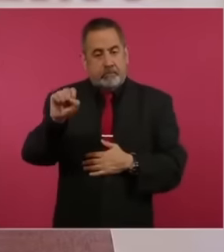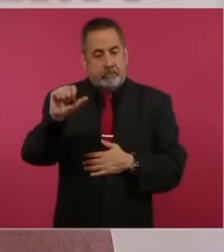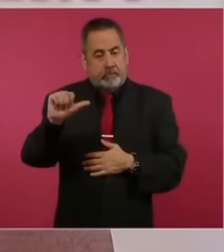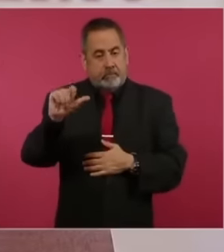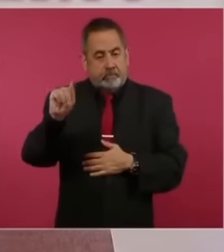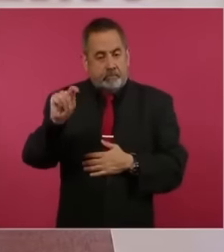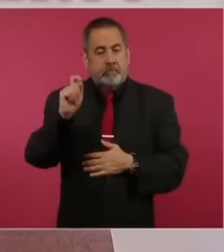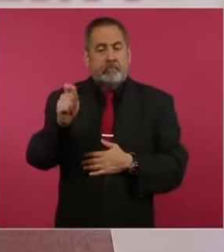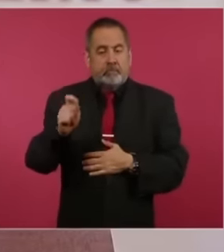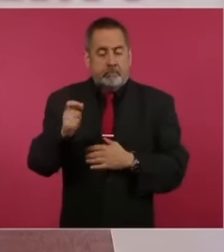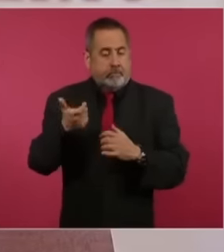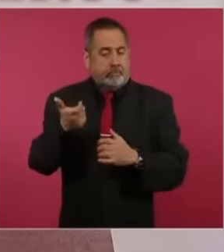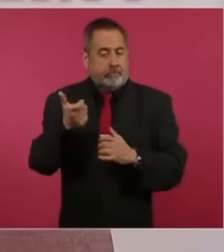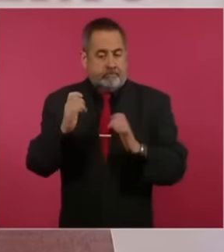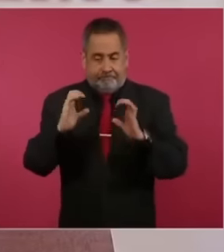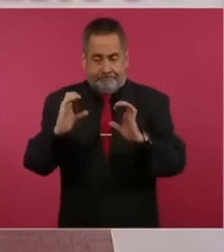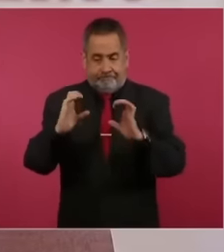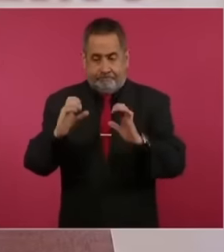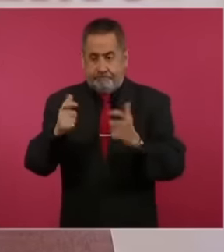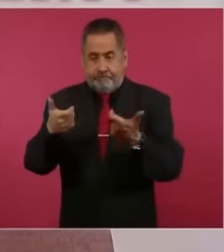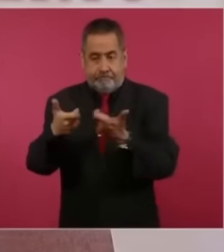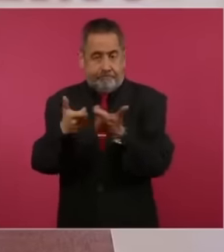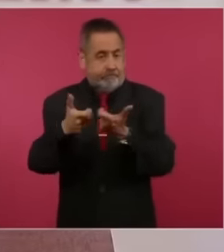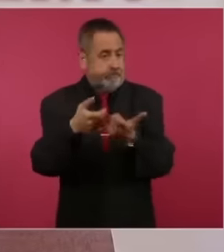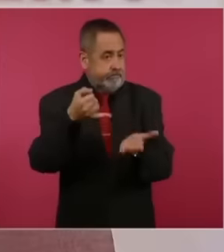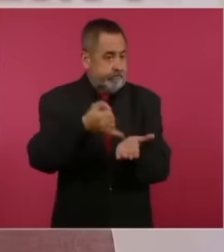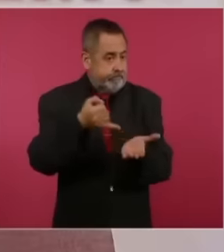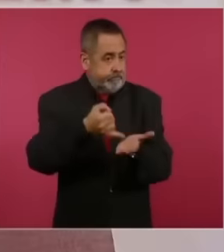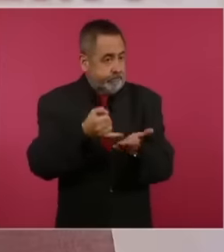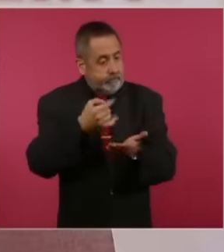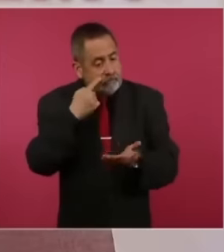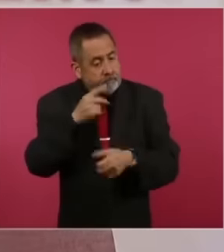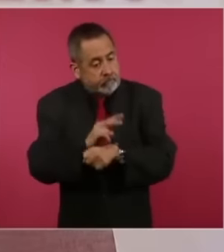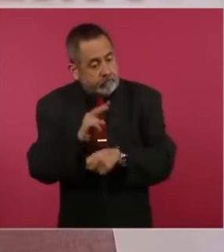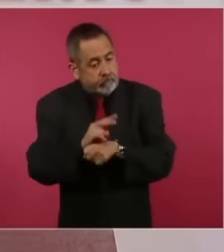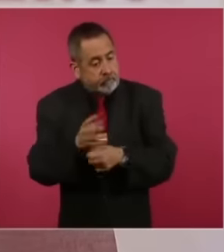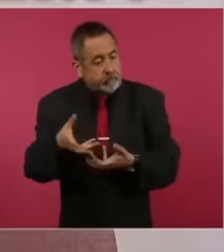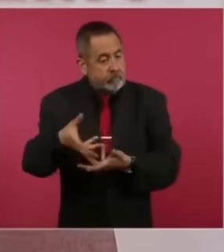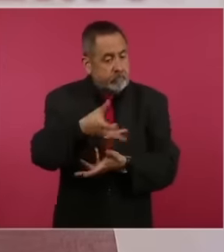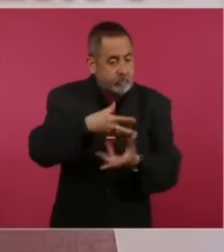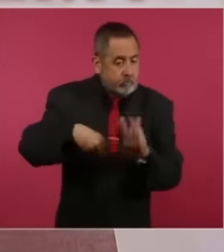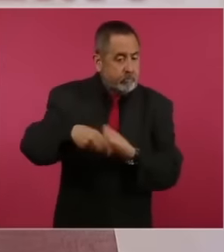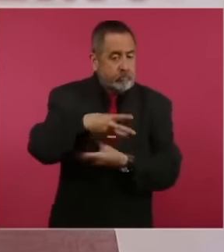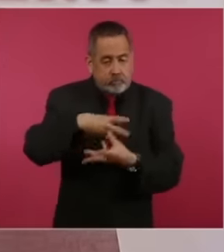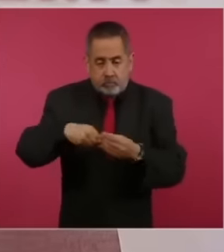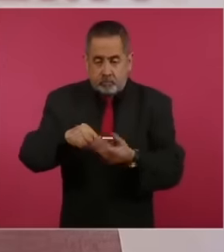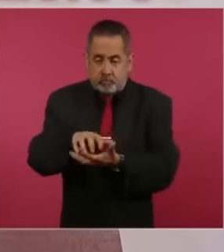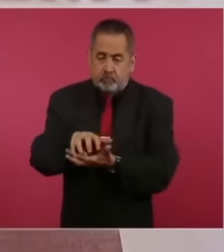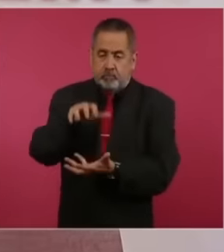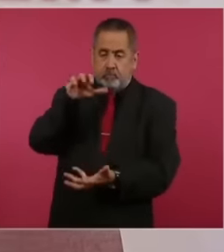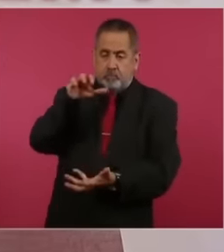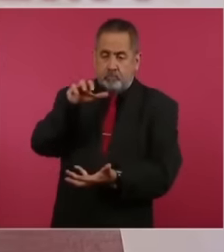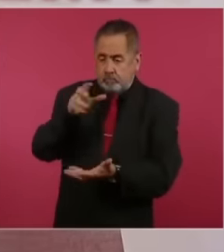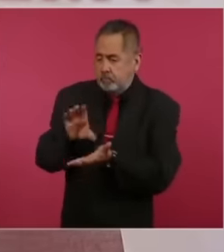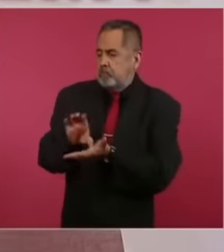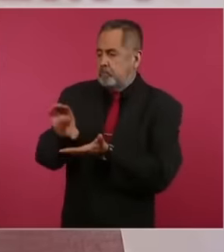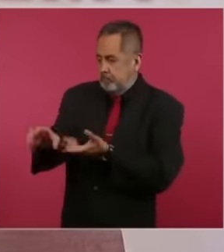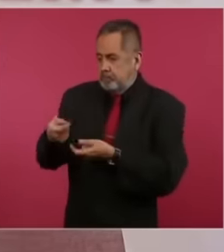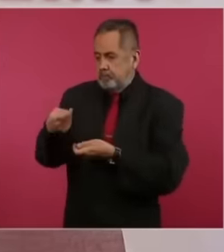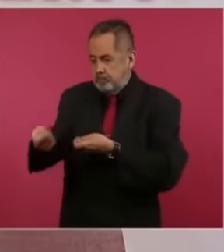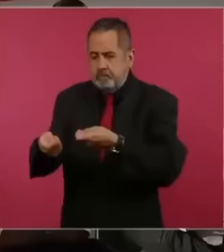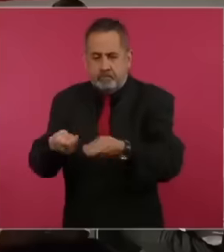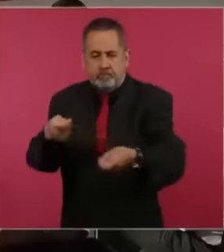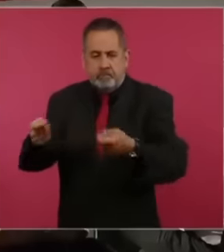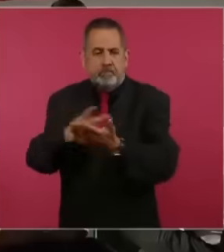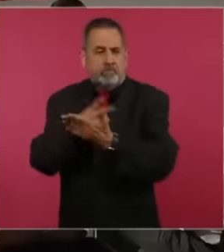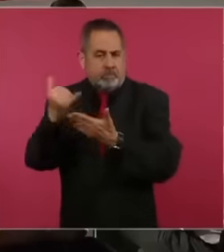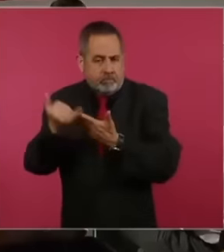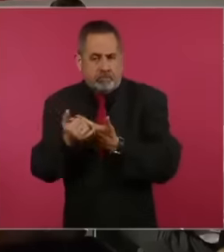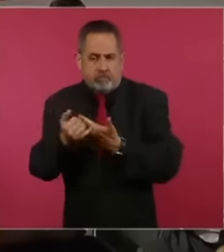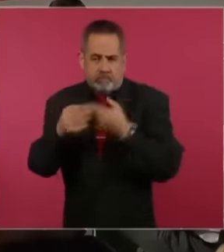to ensure that all citizens contribute to the expenses and this allows us to finance the projects so